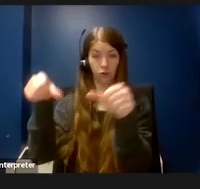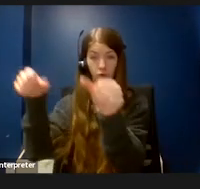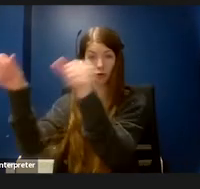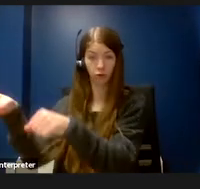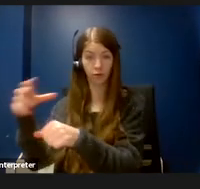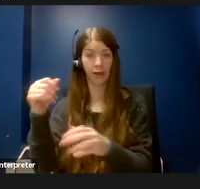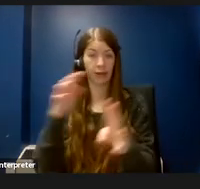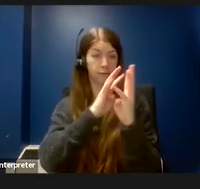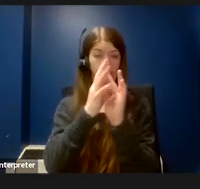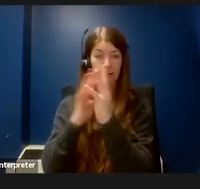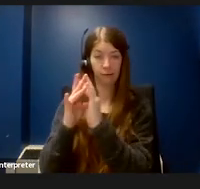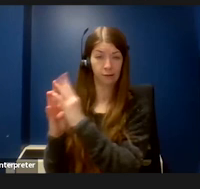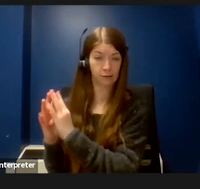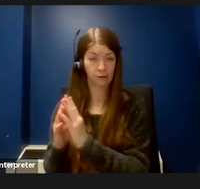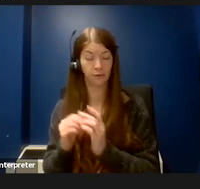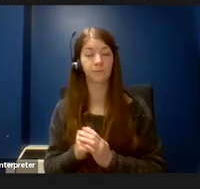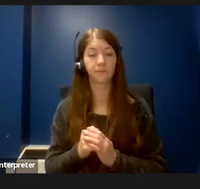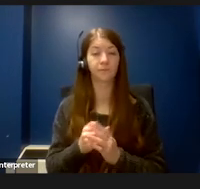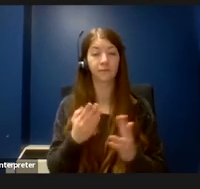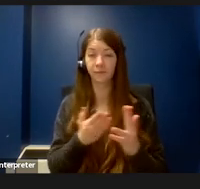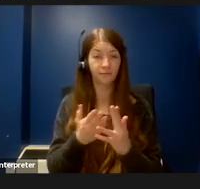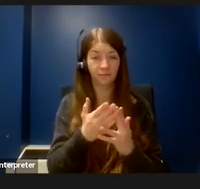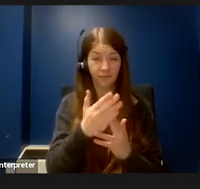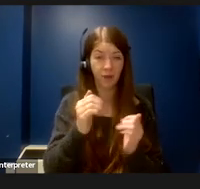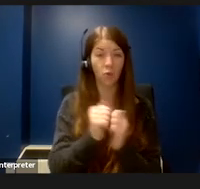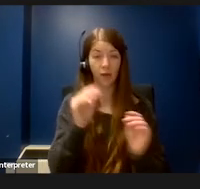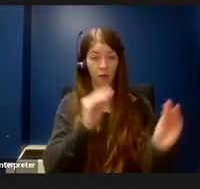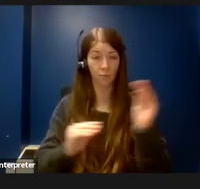Navigating through this space with a mobility disability was difficult.